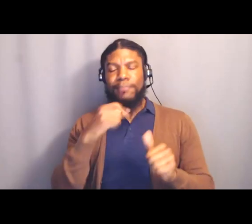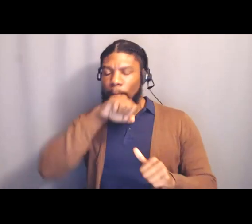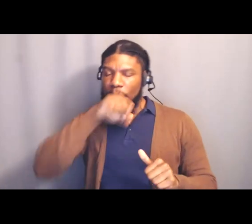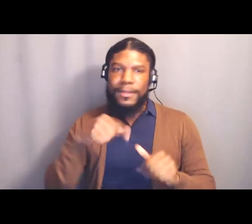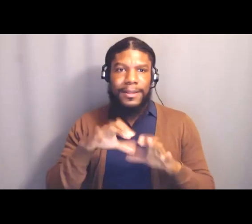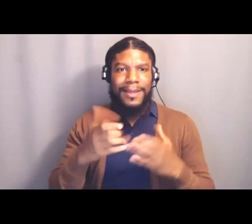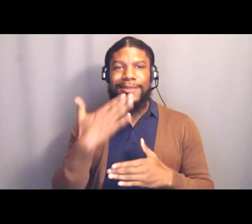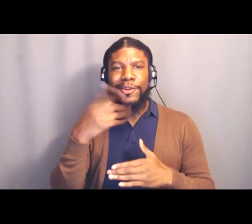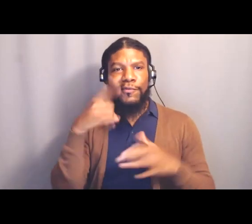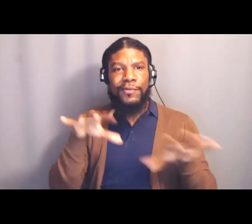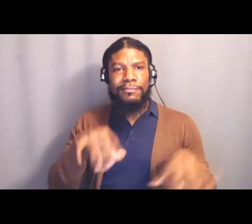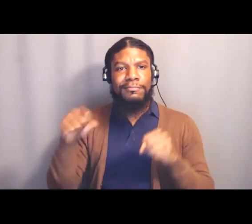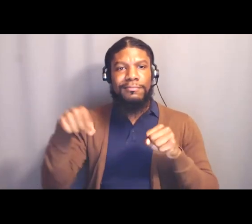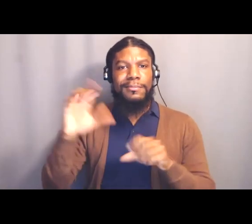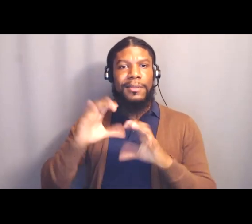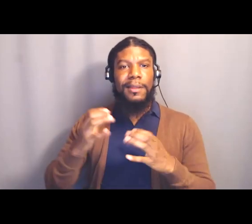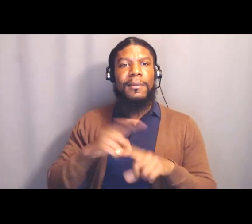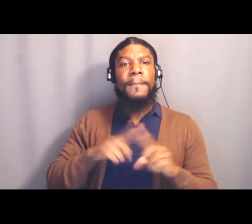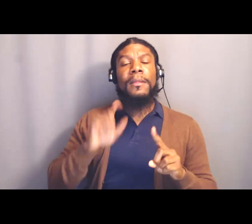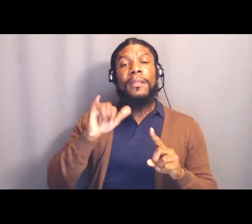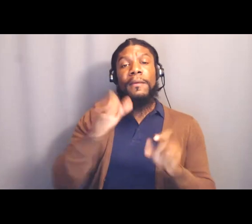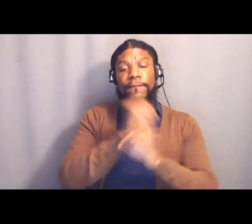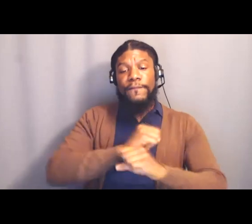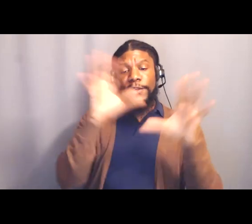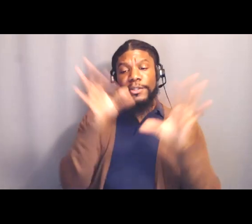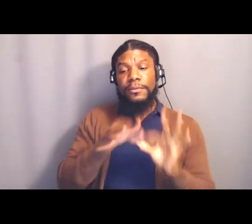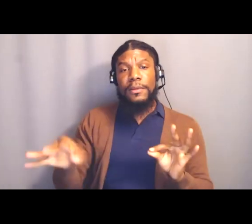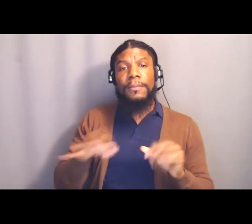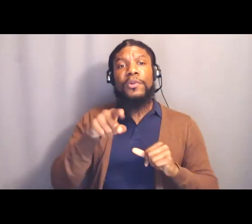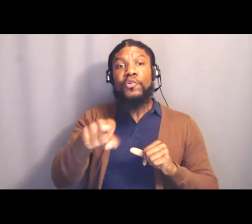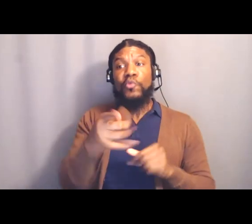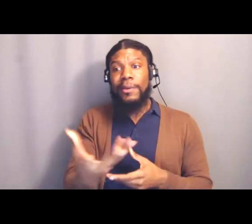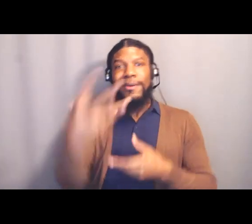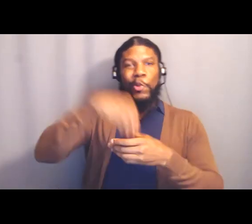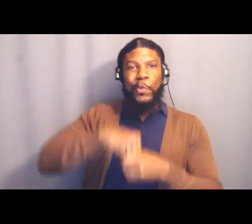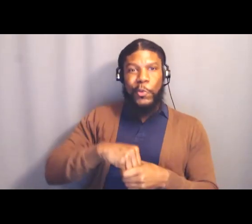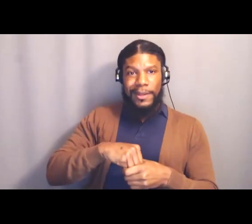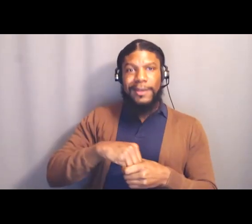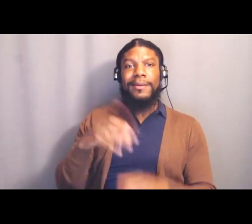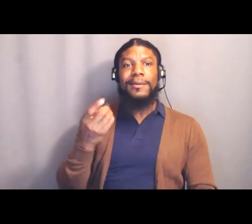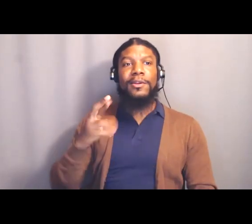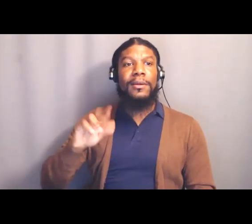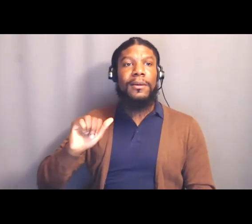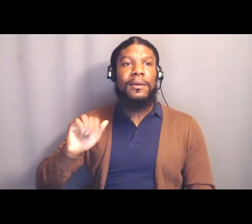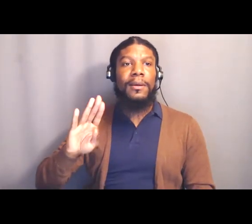and that the vision statement that you included, Dr. Abdullah, I'll just say that's the overarching statement, like sure,